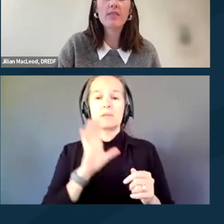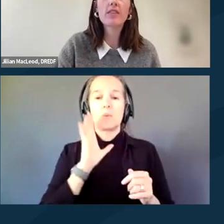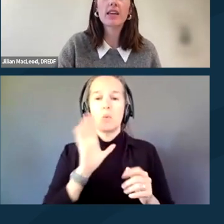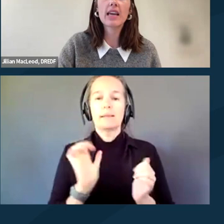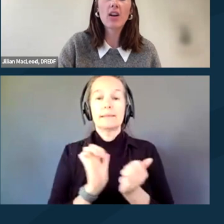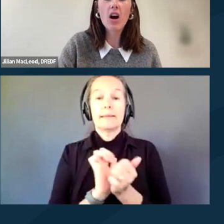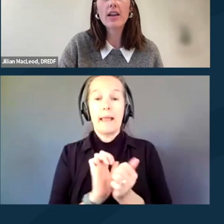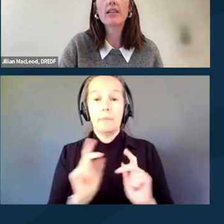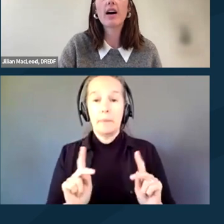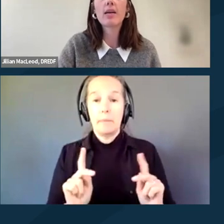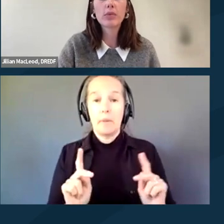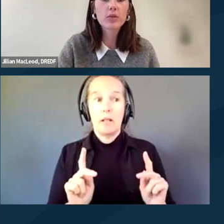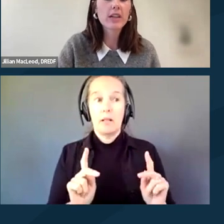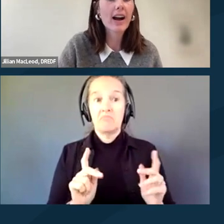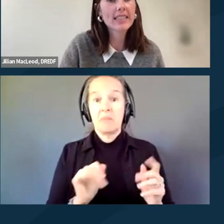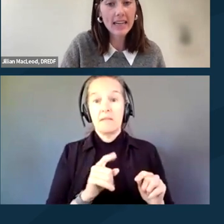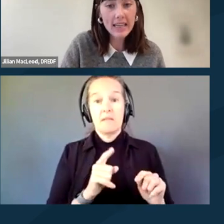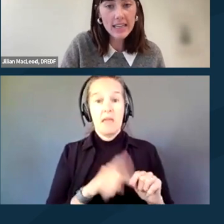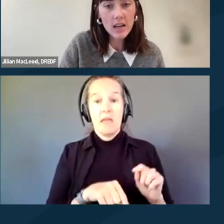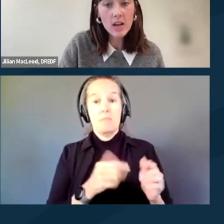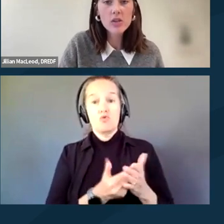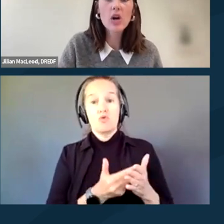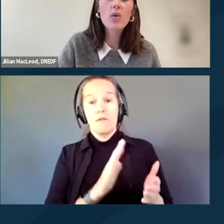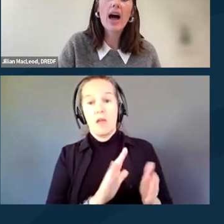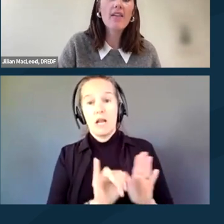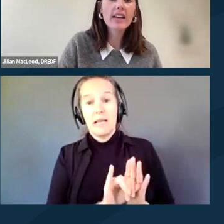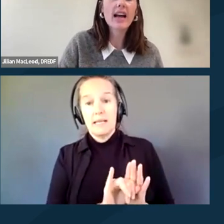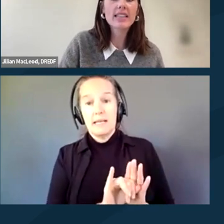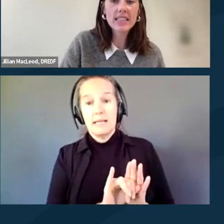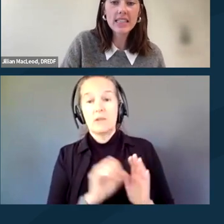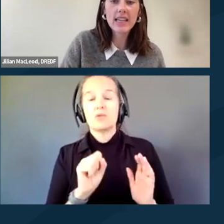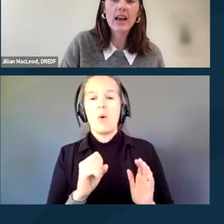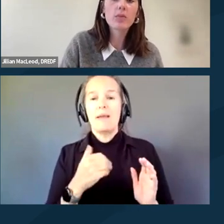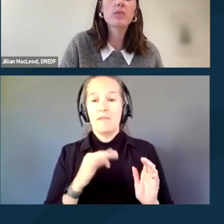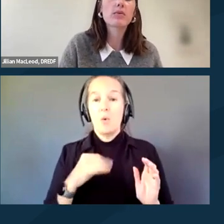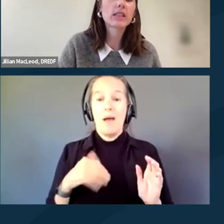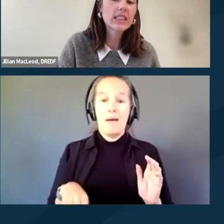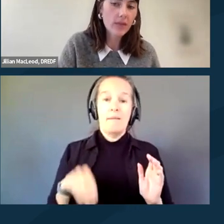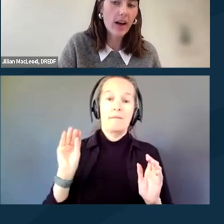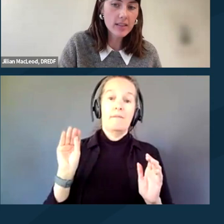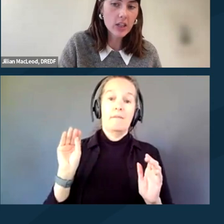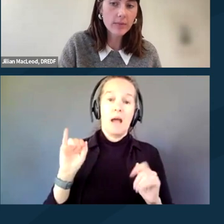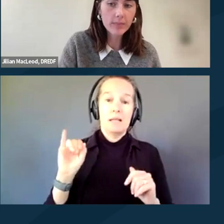if they cannot prove their identity. So having an ID can help you be released faster.